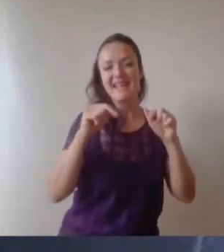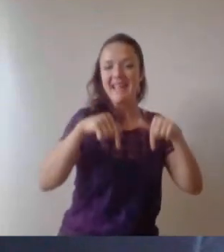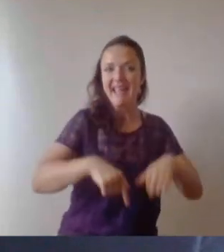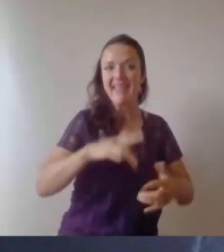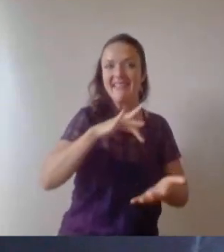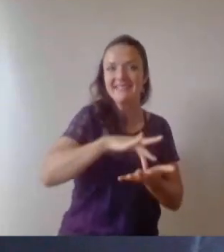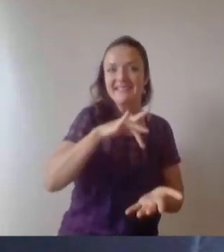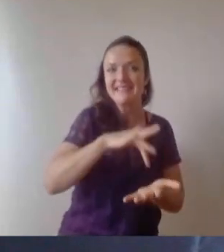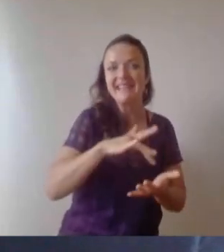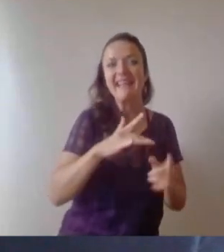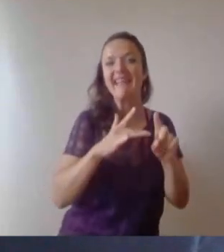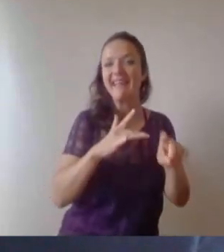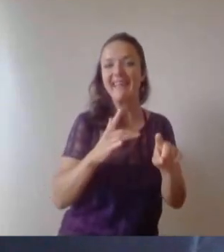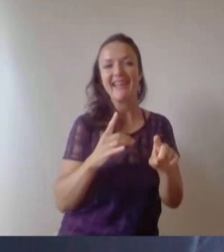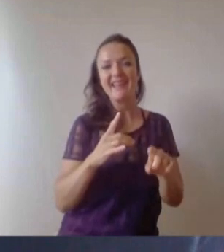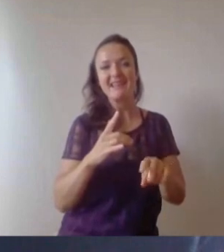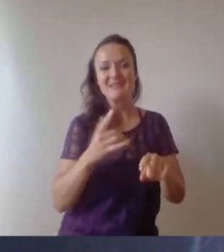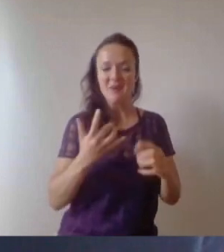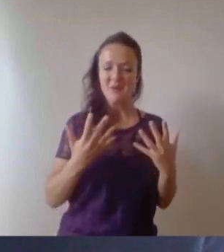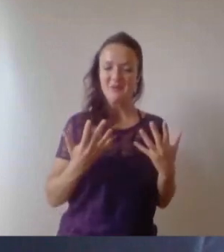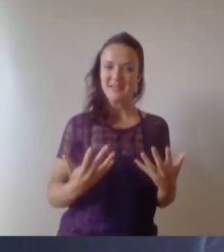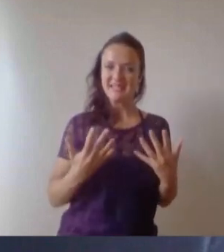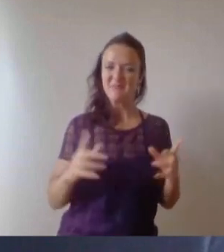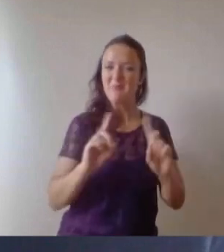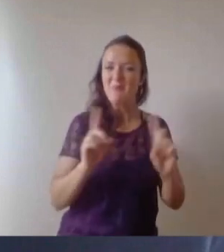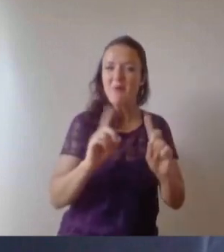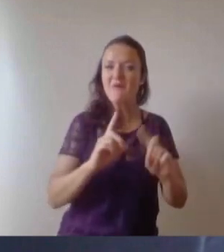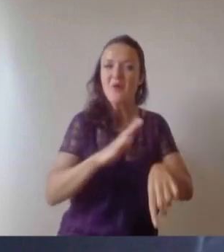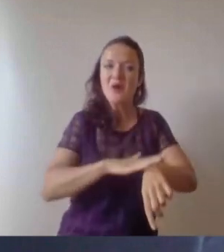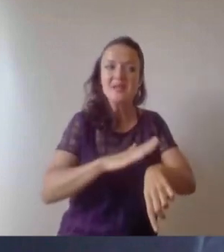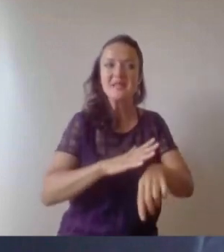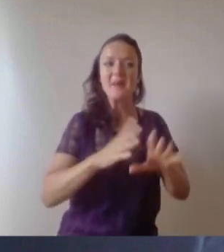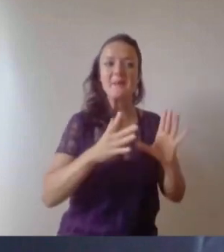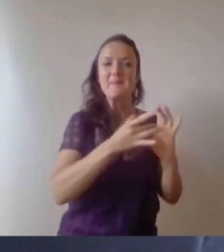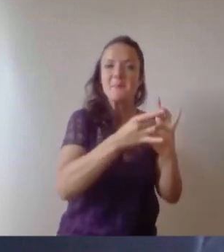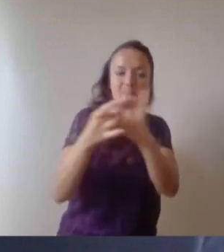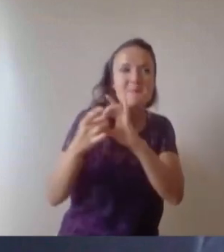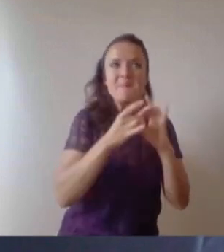think and reflect, and look to the future. So, some 5000 of our students, both